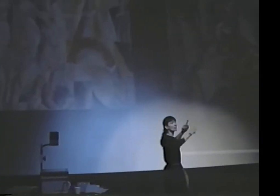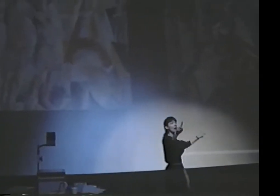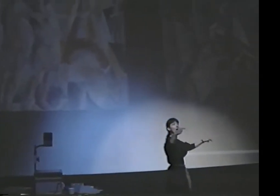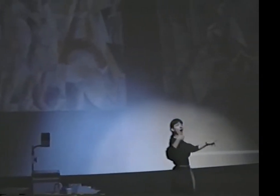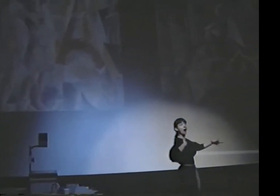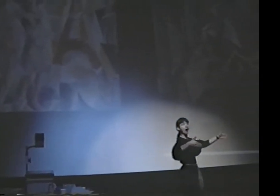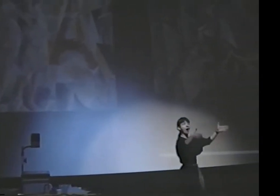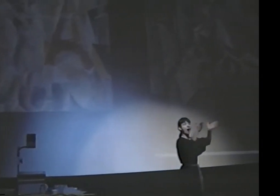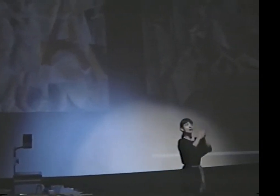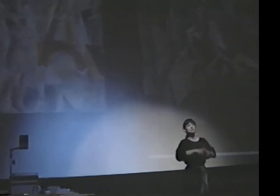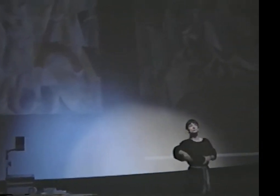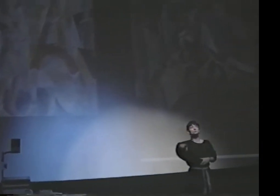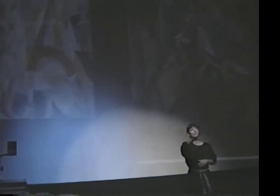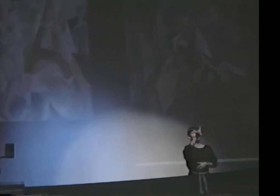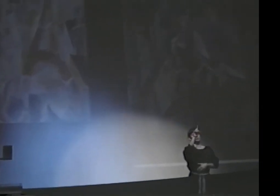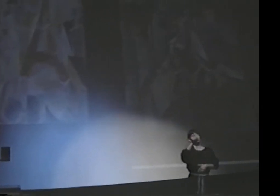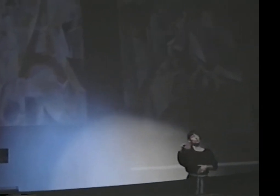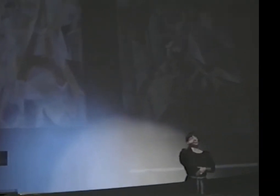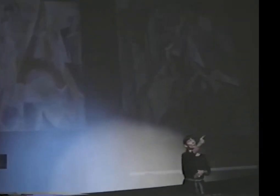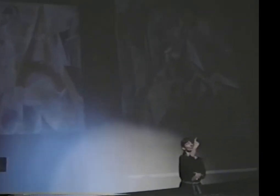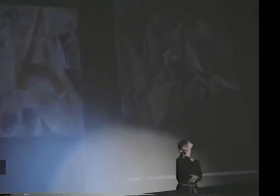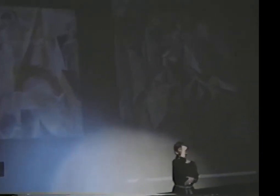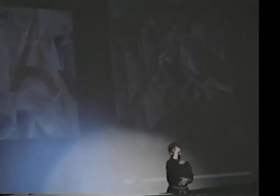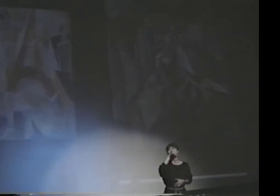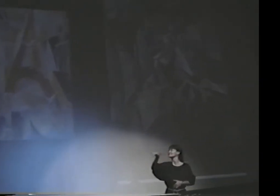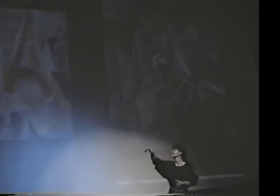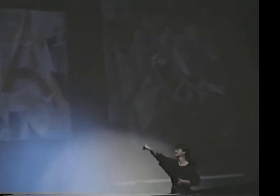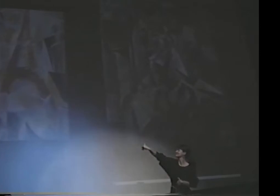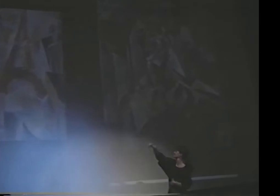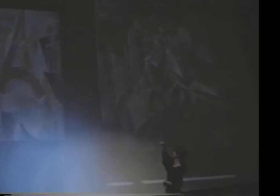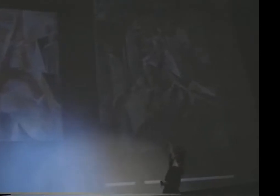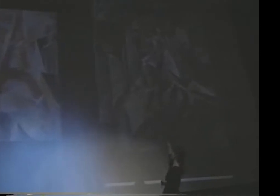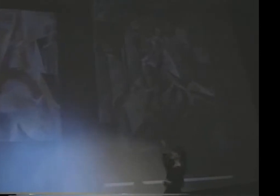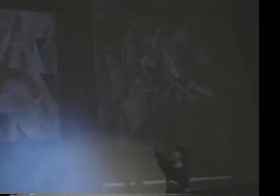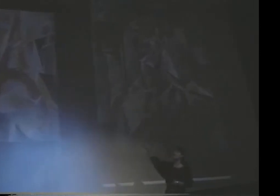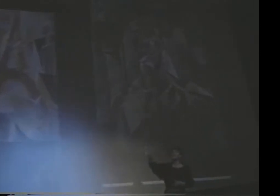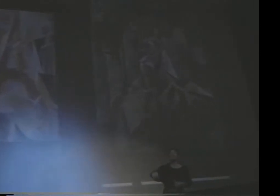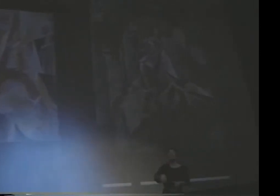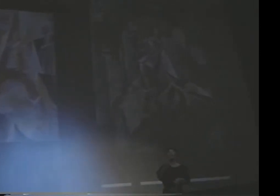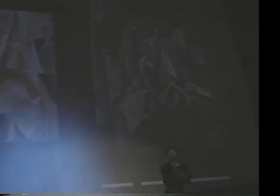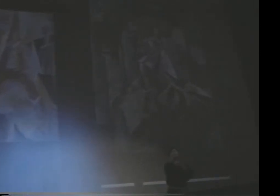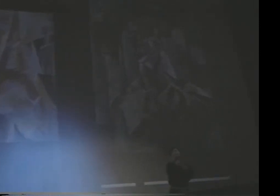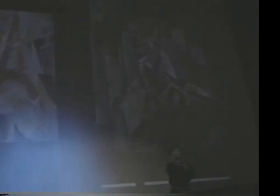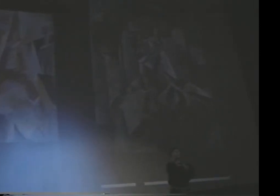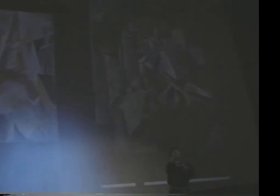OK. I'D LIKE TO ASK YOU, DO YOU THINK